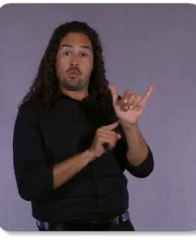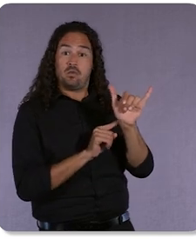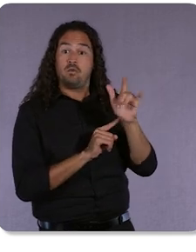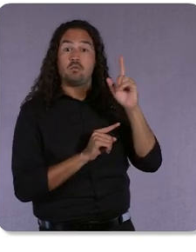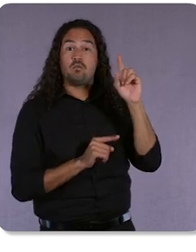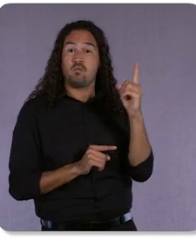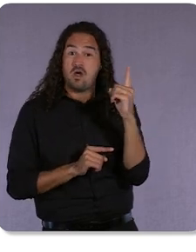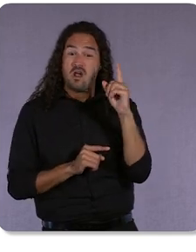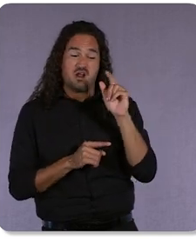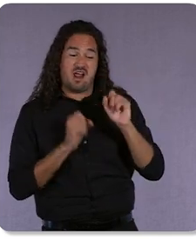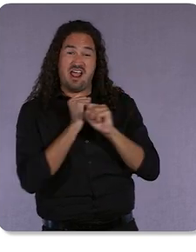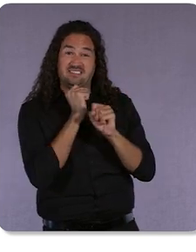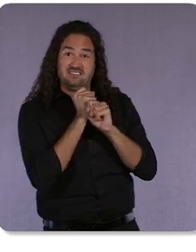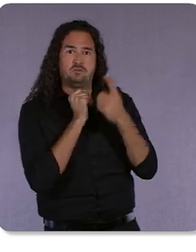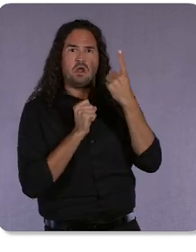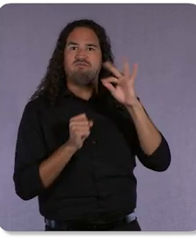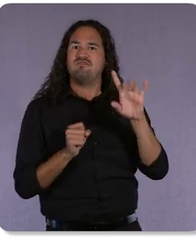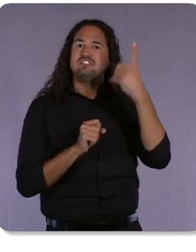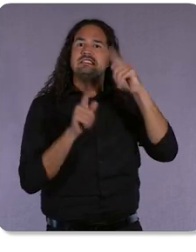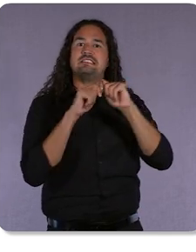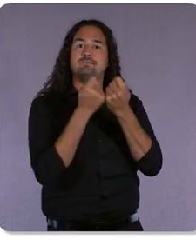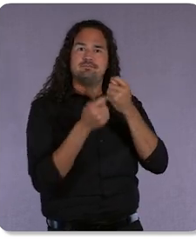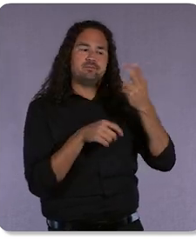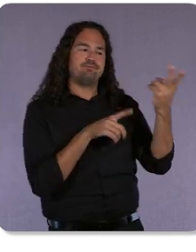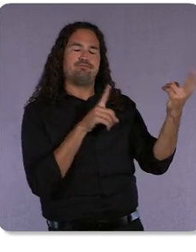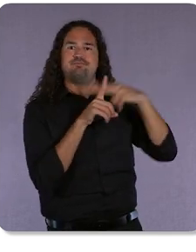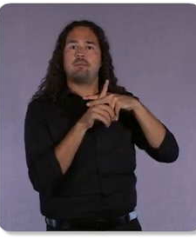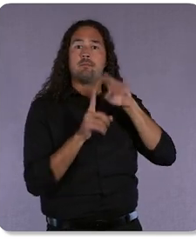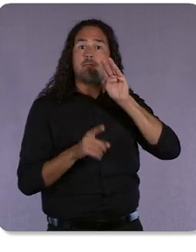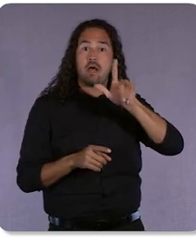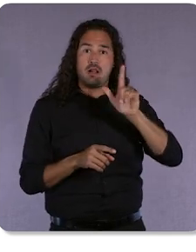to implement machine learning into our products, and we remain the largest use case here.